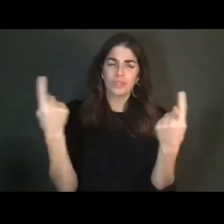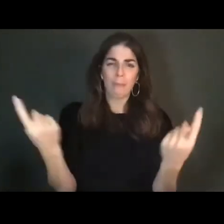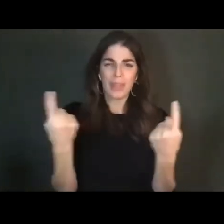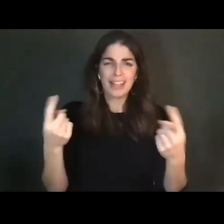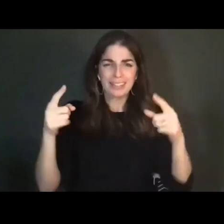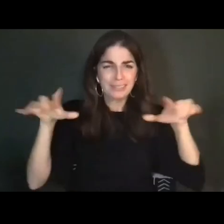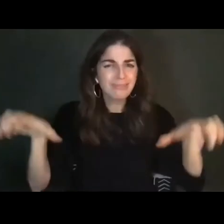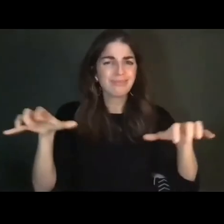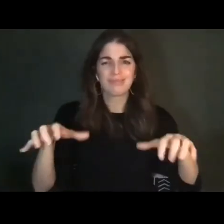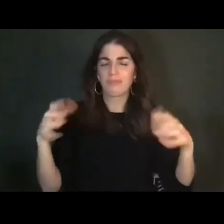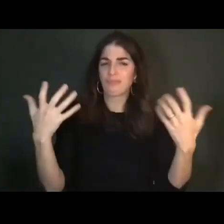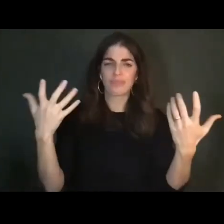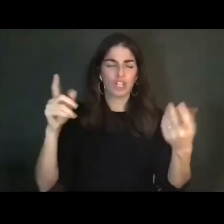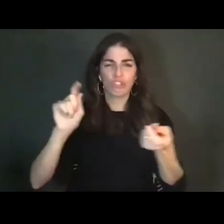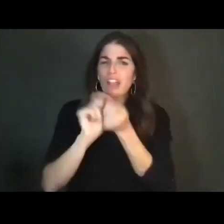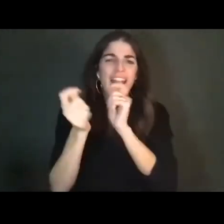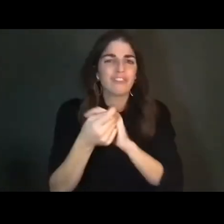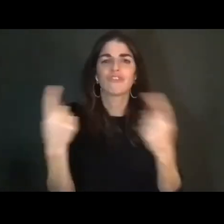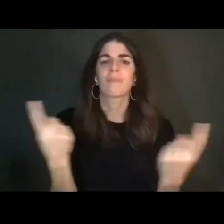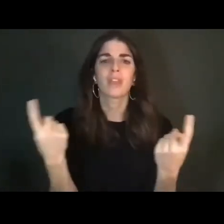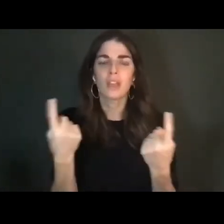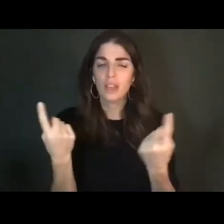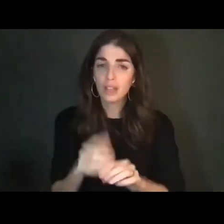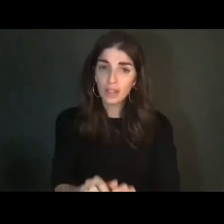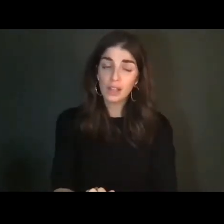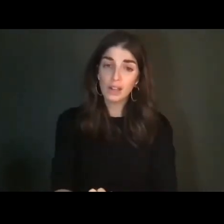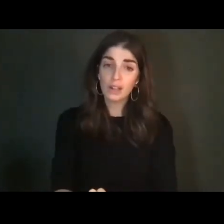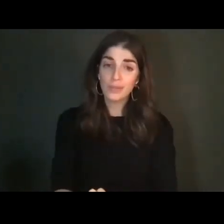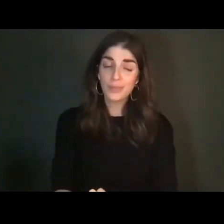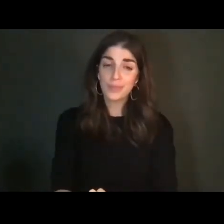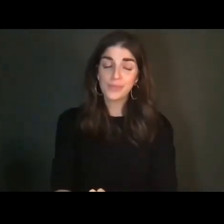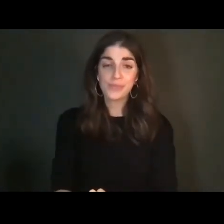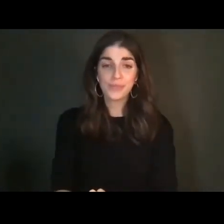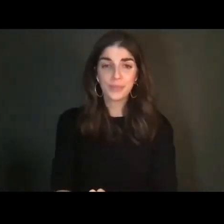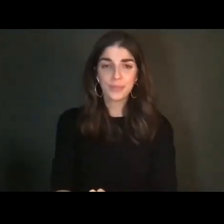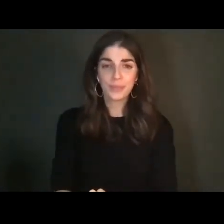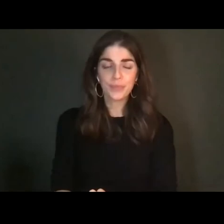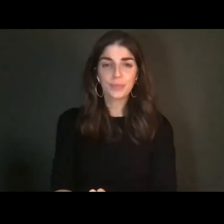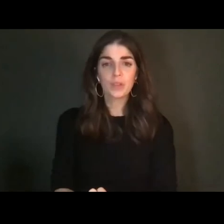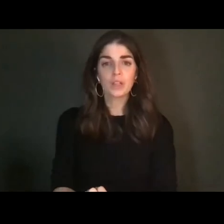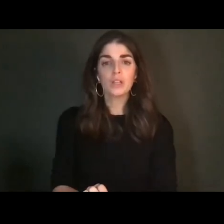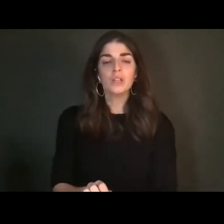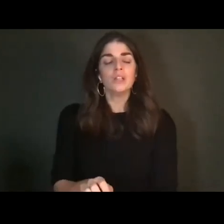With -- with my own means. And while you are opposed -- while you are opposed to it, you